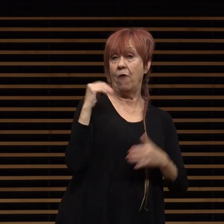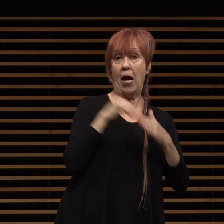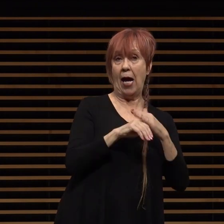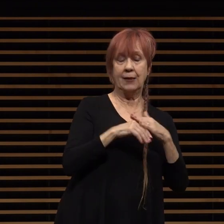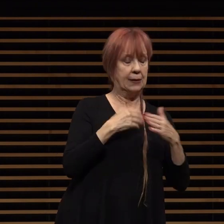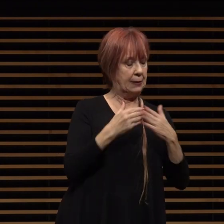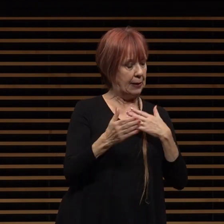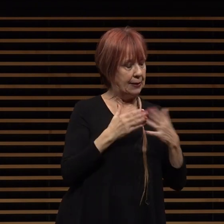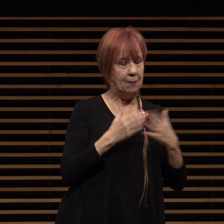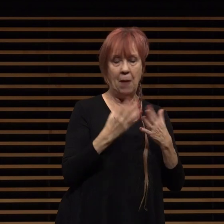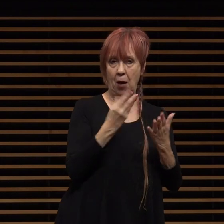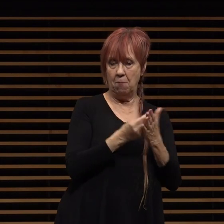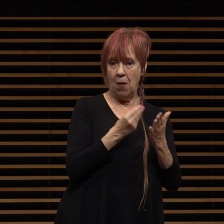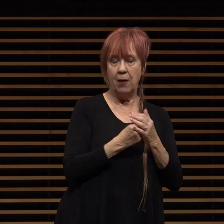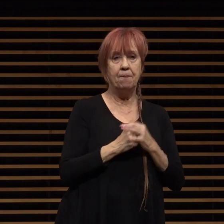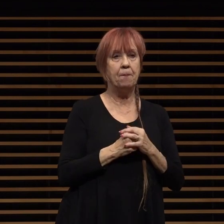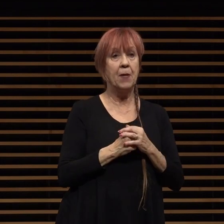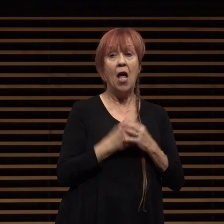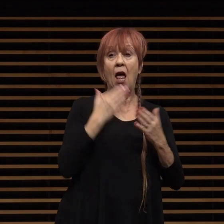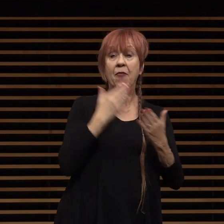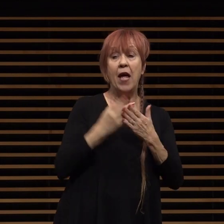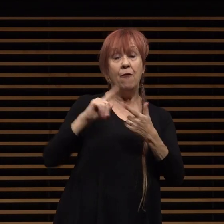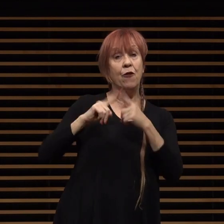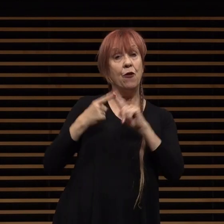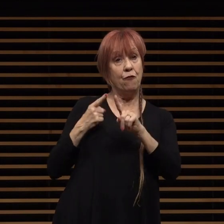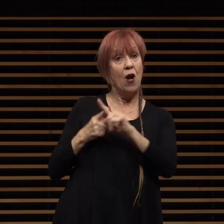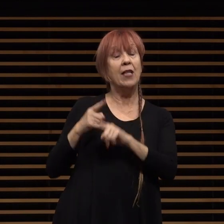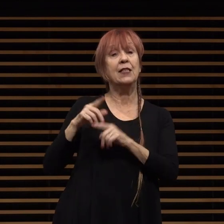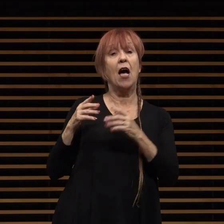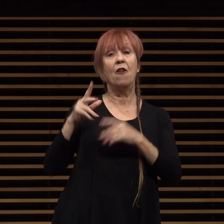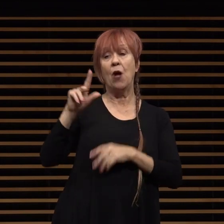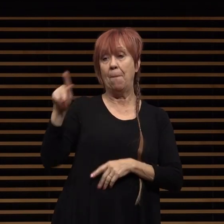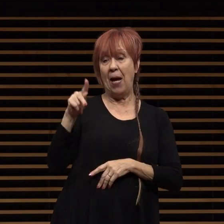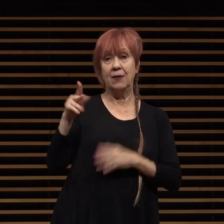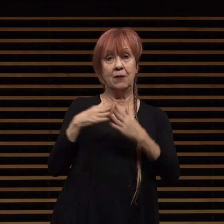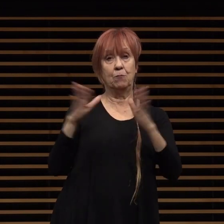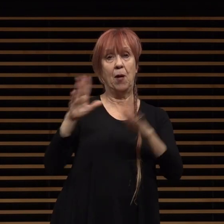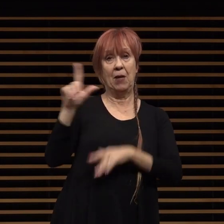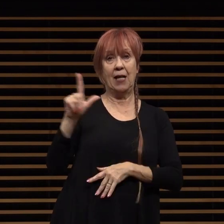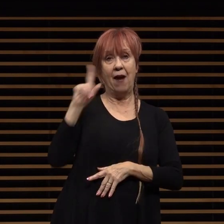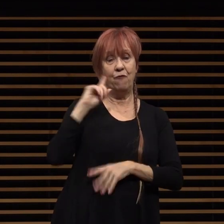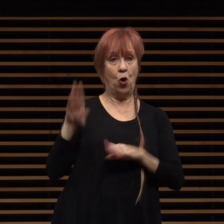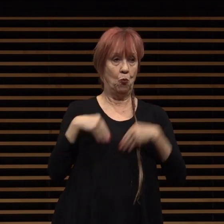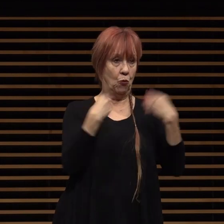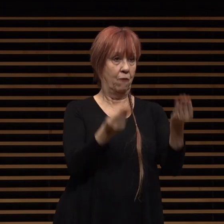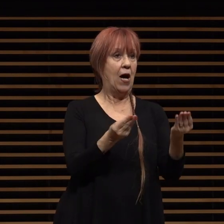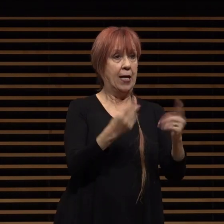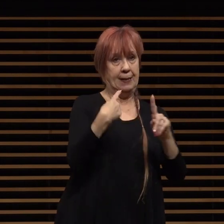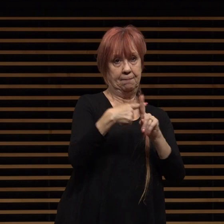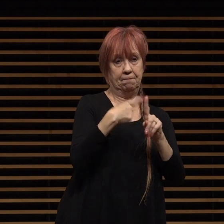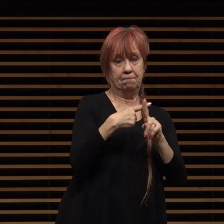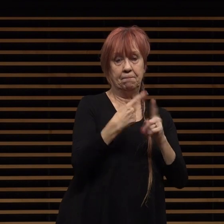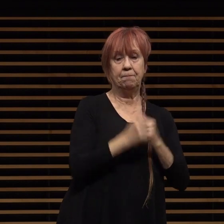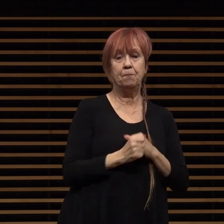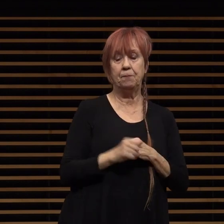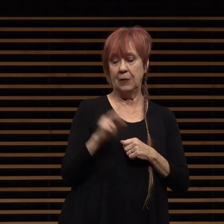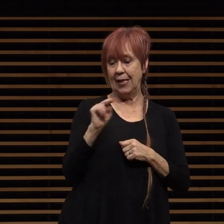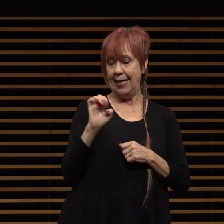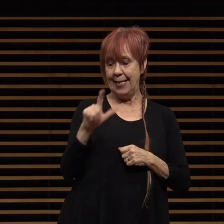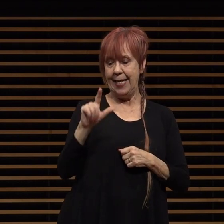thanks to our friends of the pasadena public library for providing those resources neil gaiman a popular english